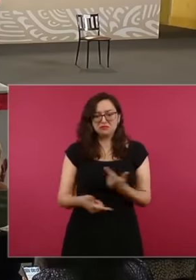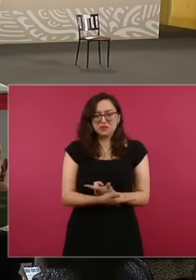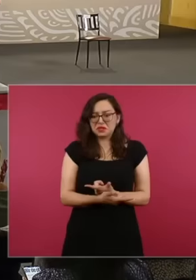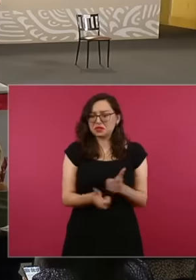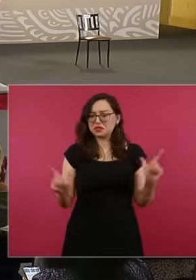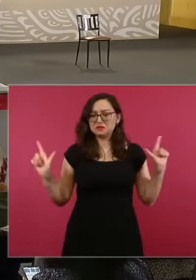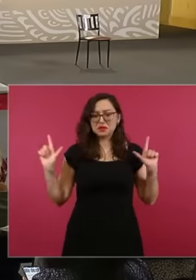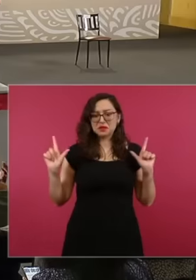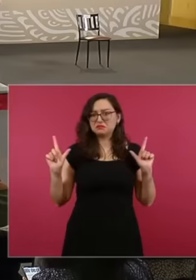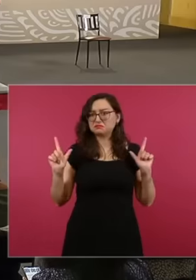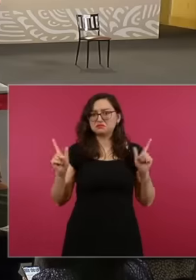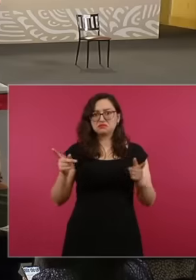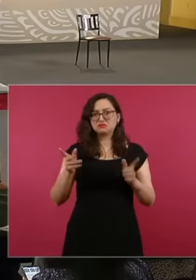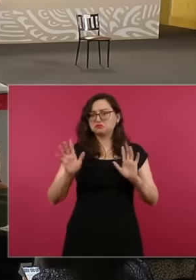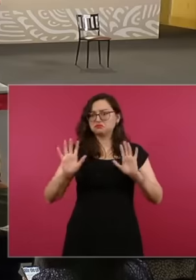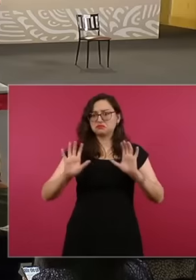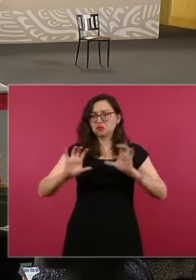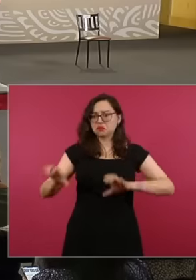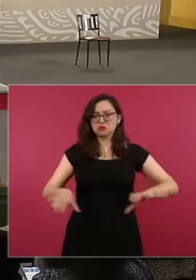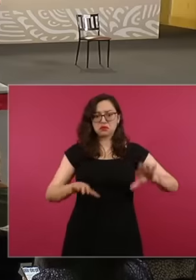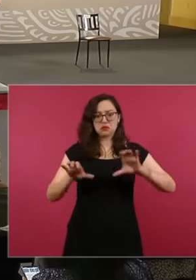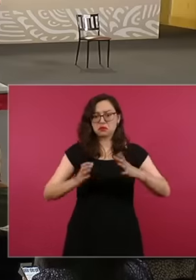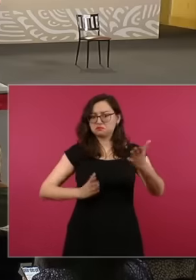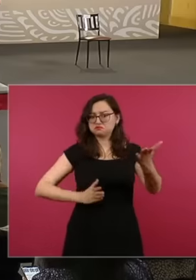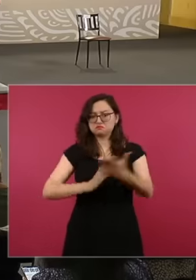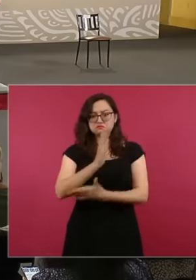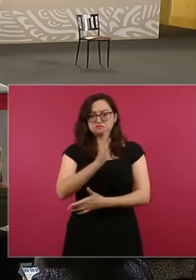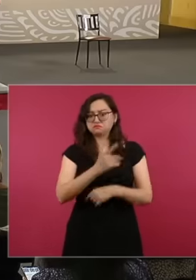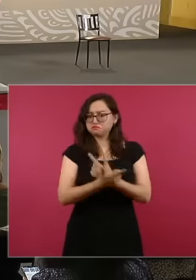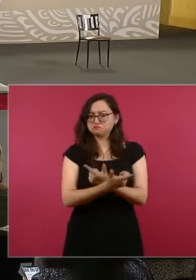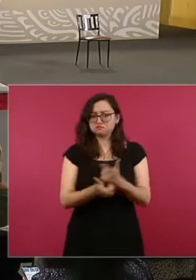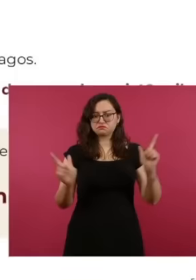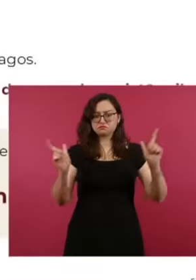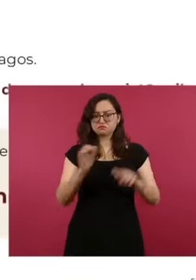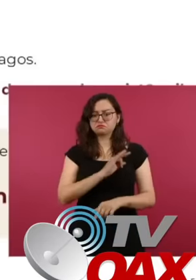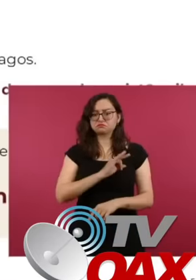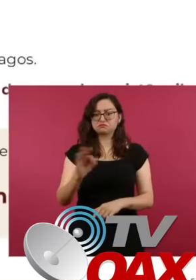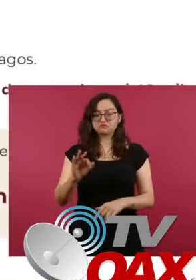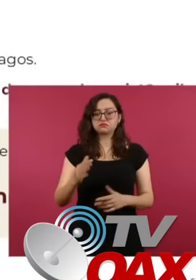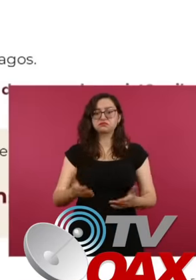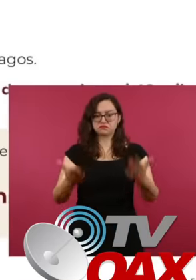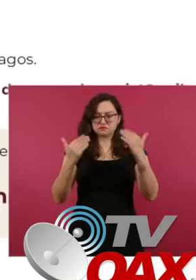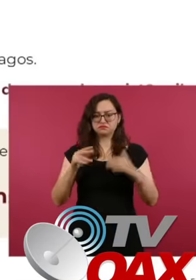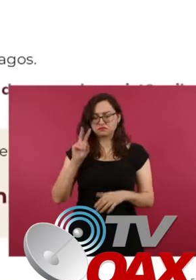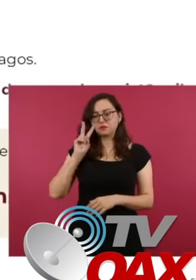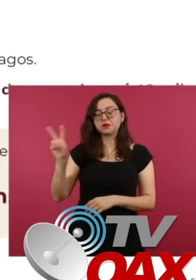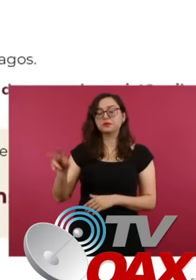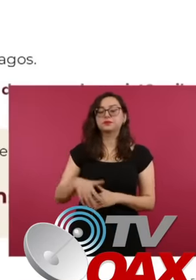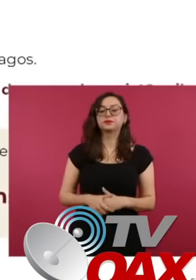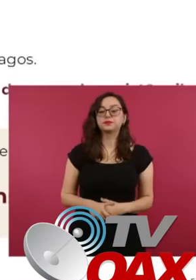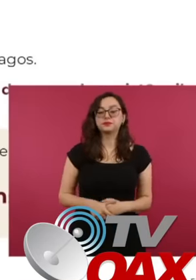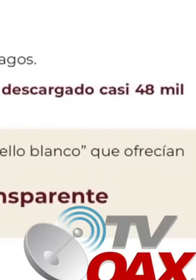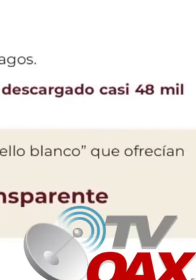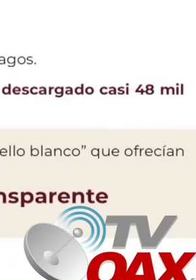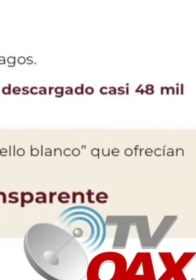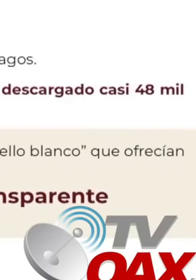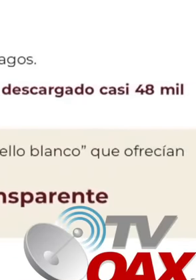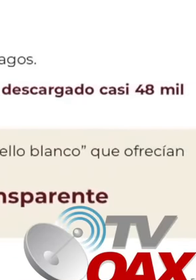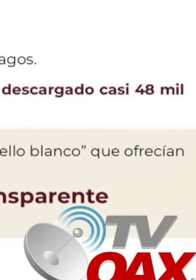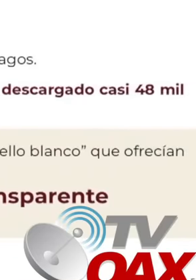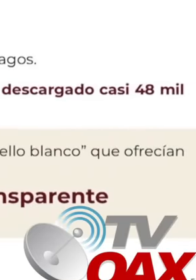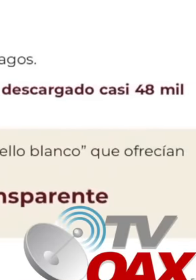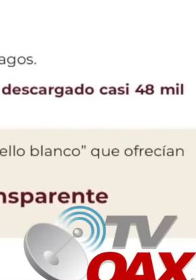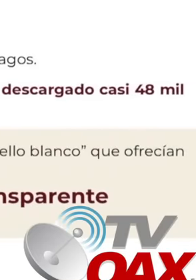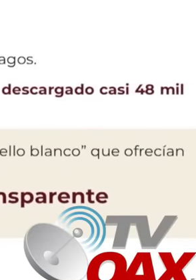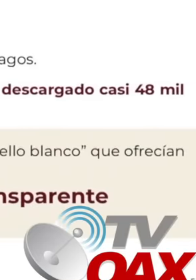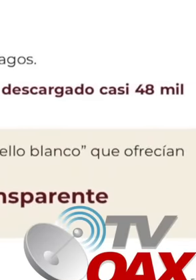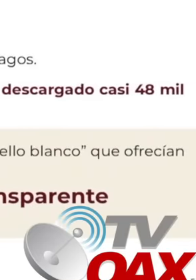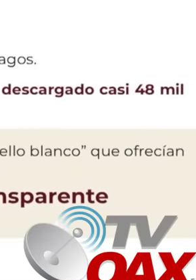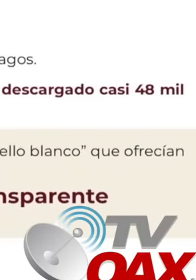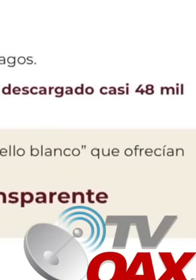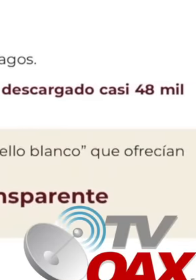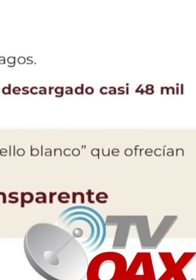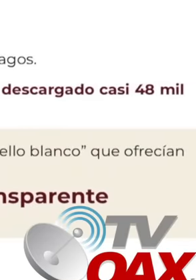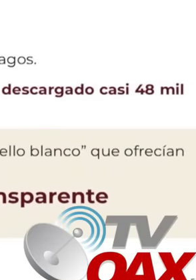The one that follows requires nothing Well, when the administration began, we found a series of